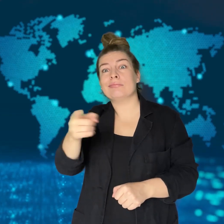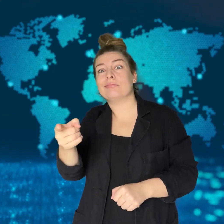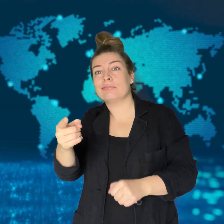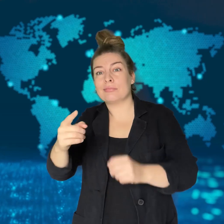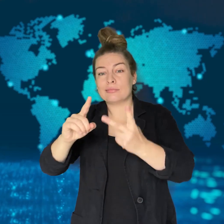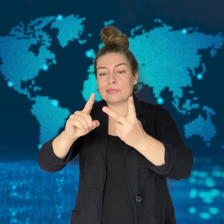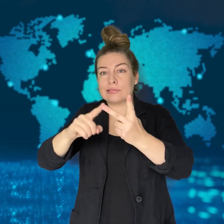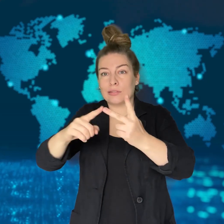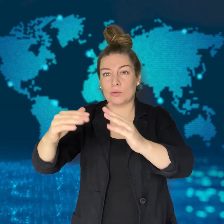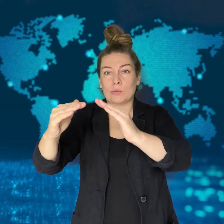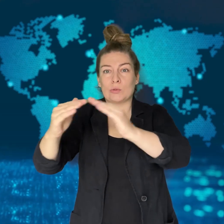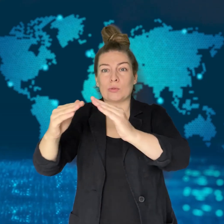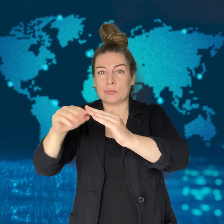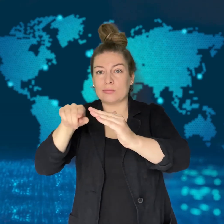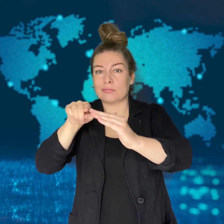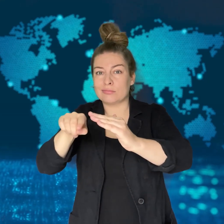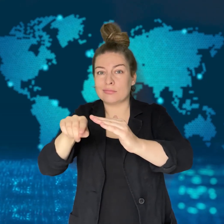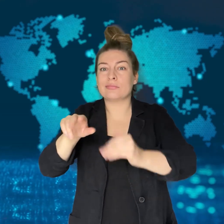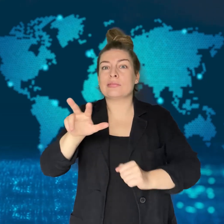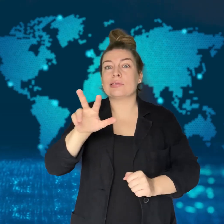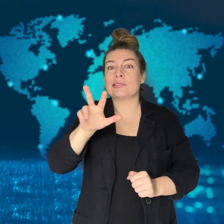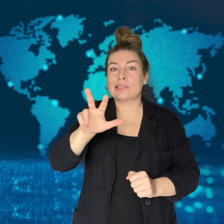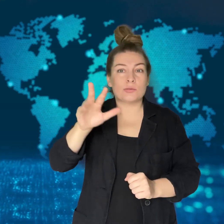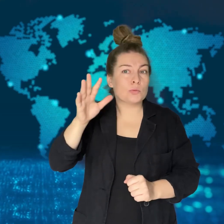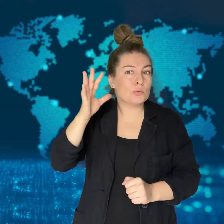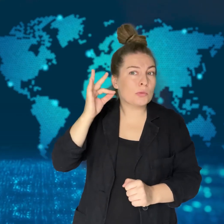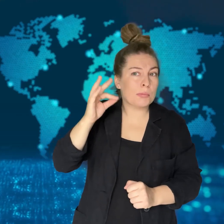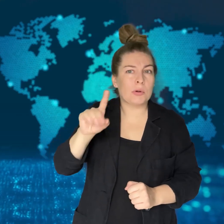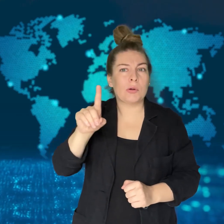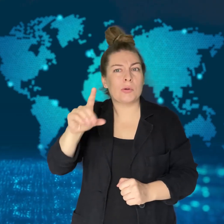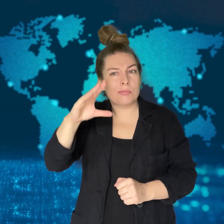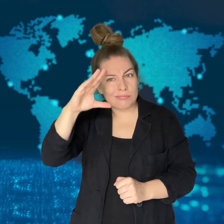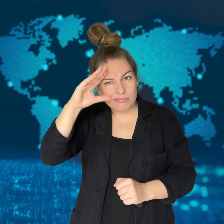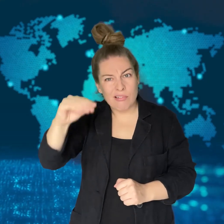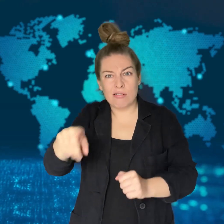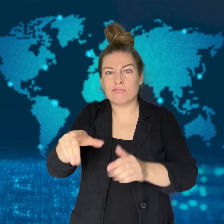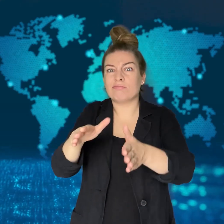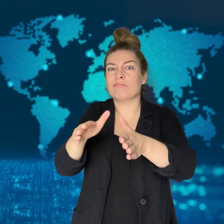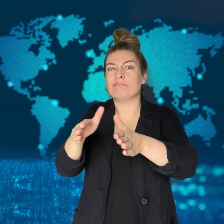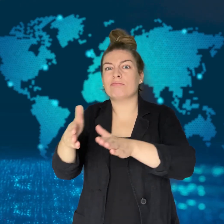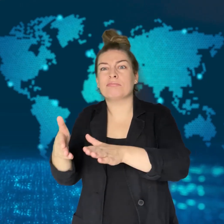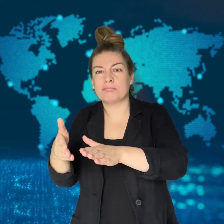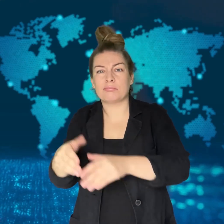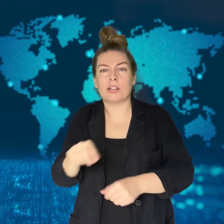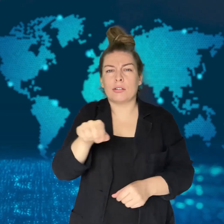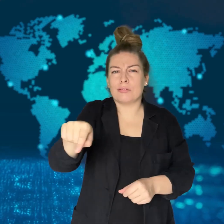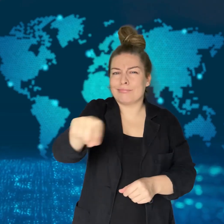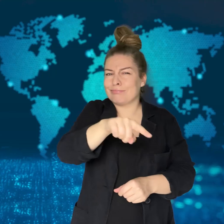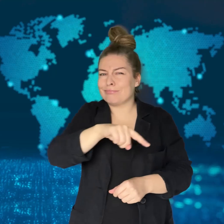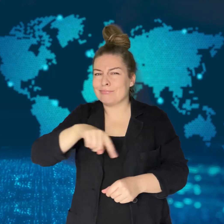12 women and one man were killed in one homestead;